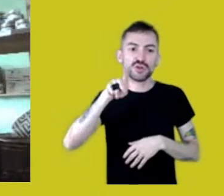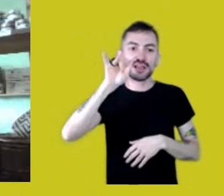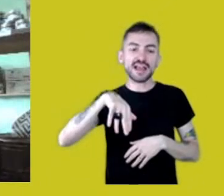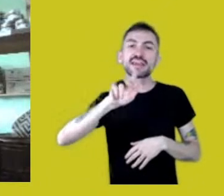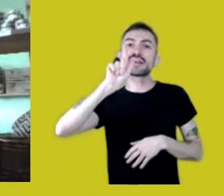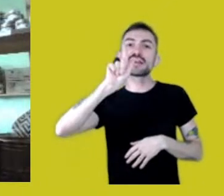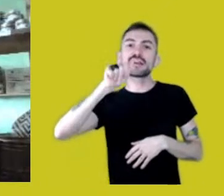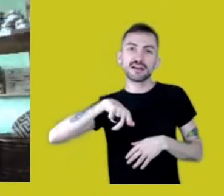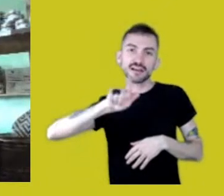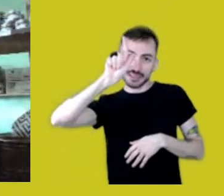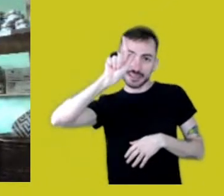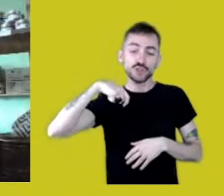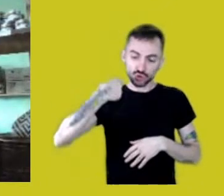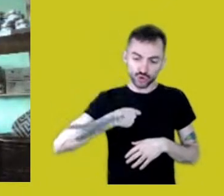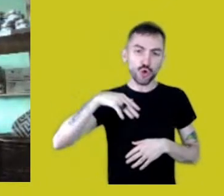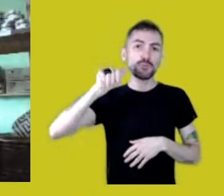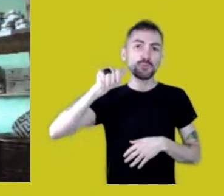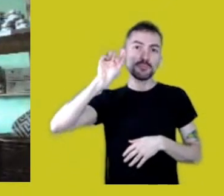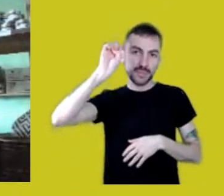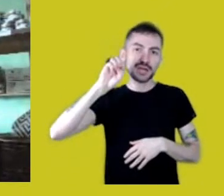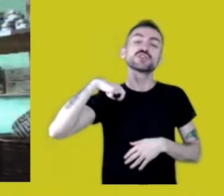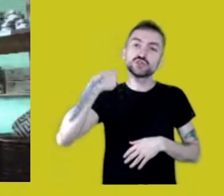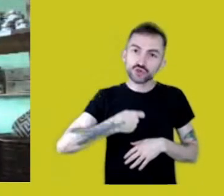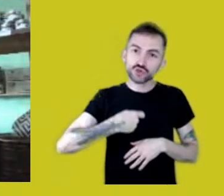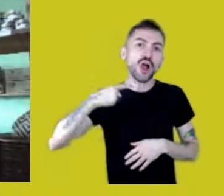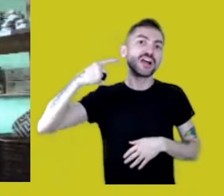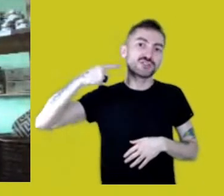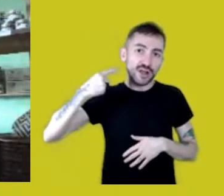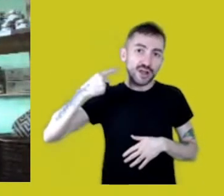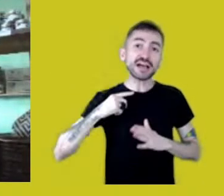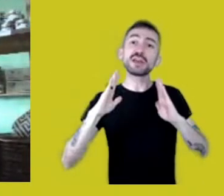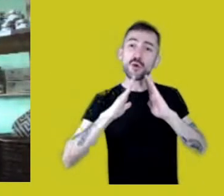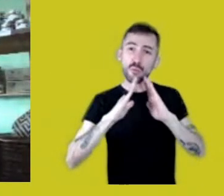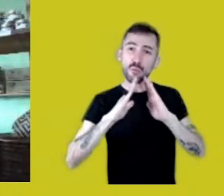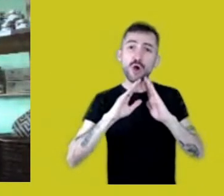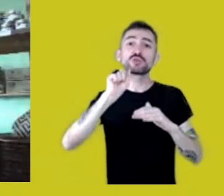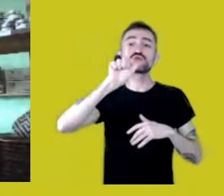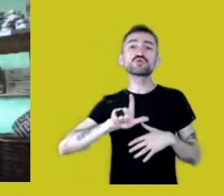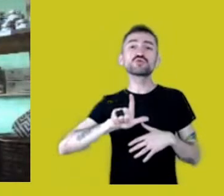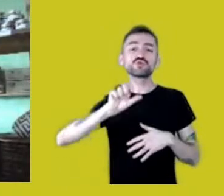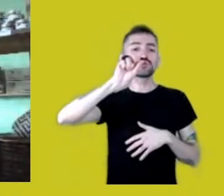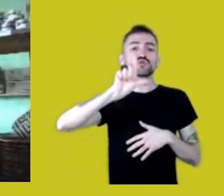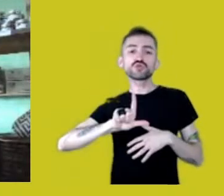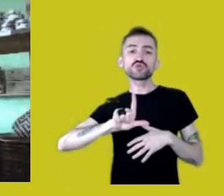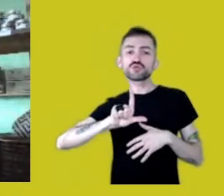I live on Native land in the South of Brazil, very far from the Amazon,